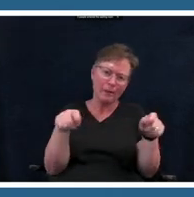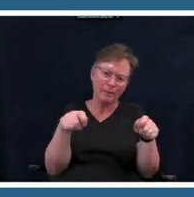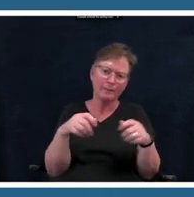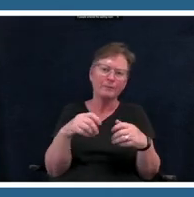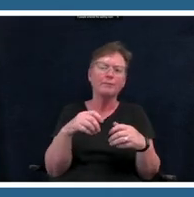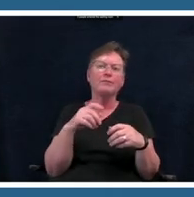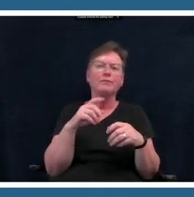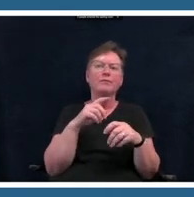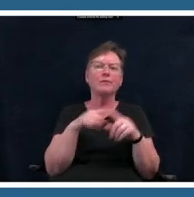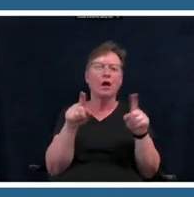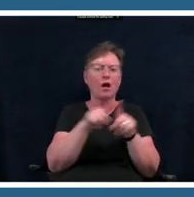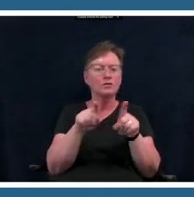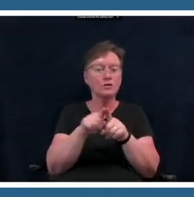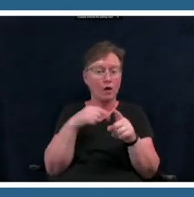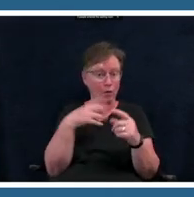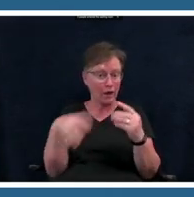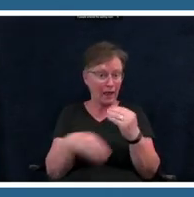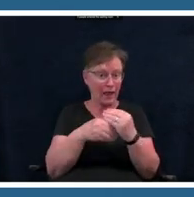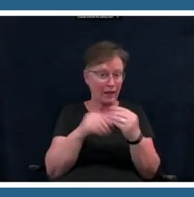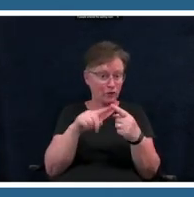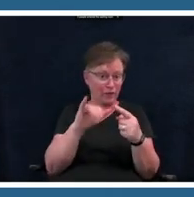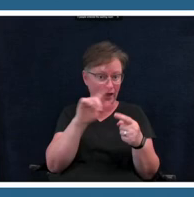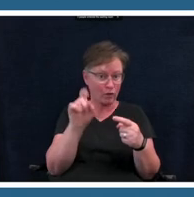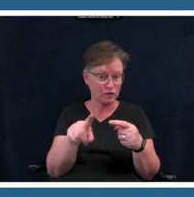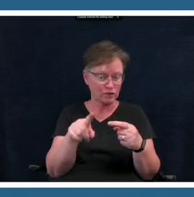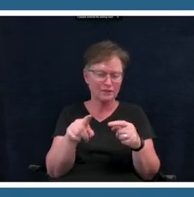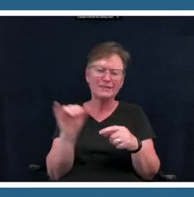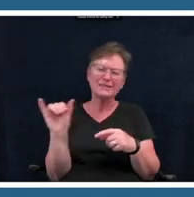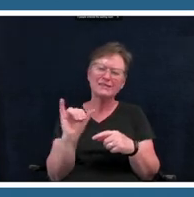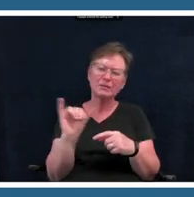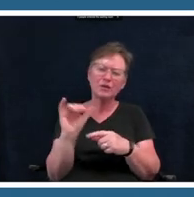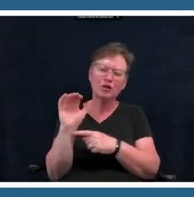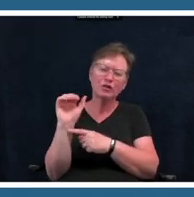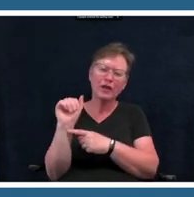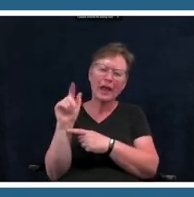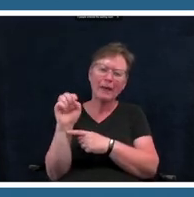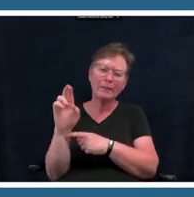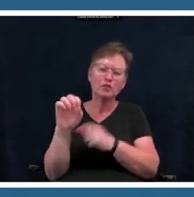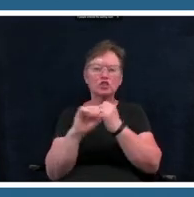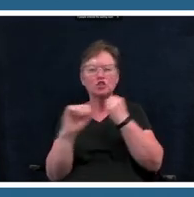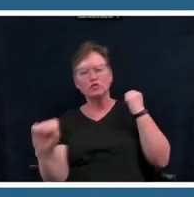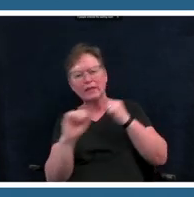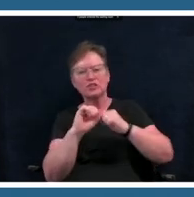to add to that question similar to